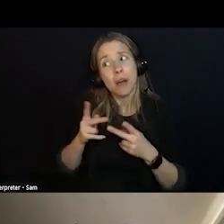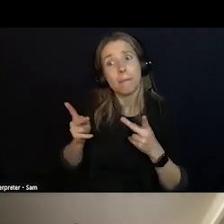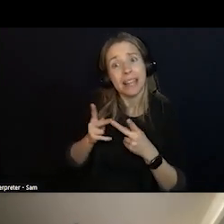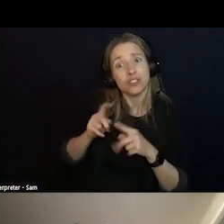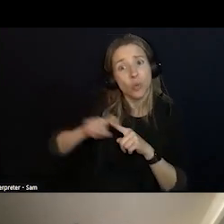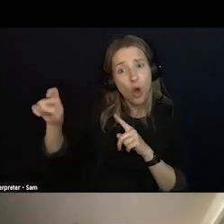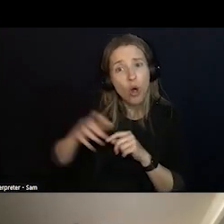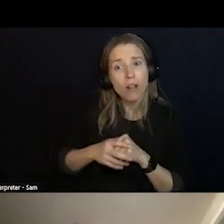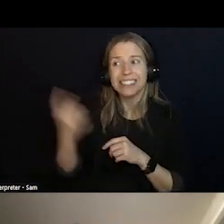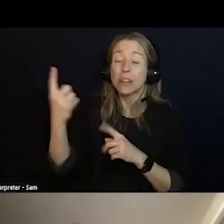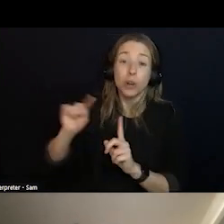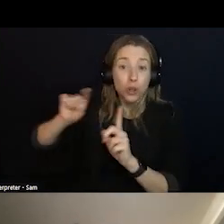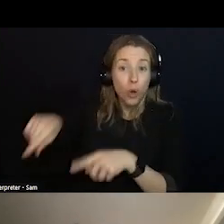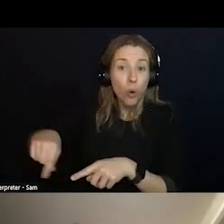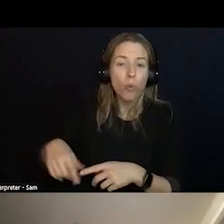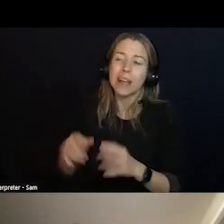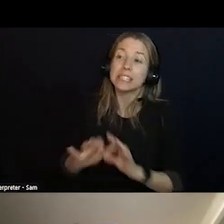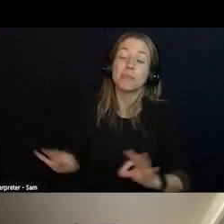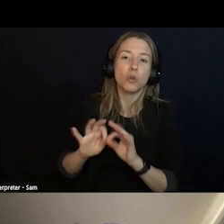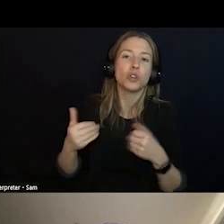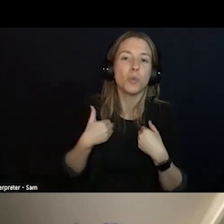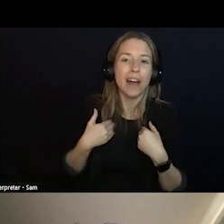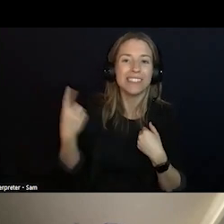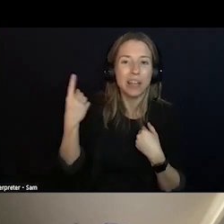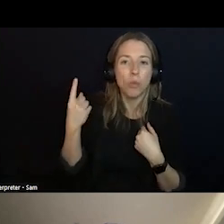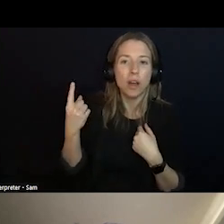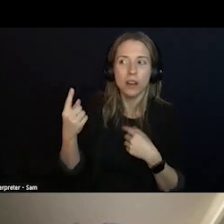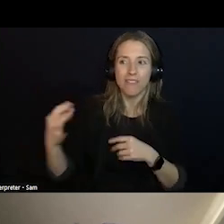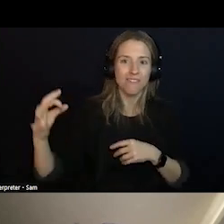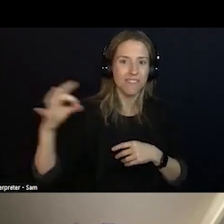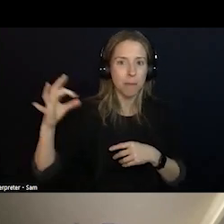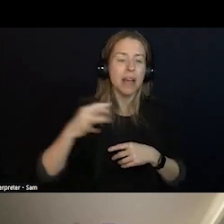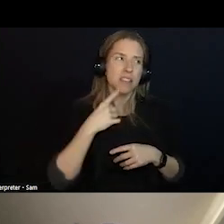HAVE BEEN THERE. THIS IS A BIG DIFFERENCE AND SHIFT AND